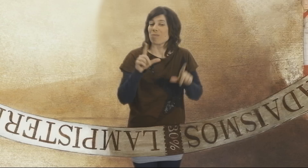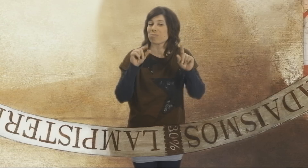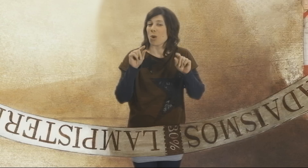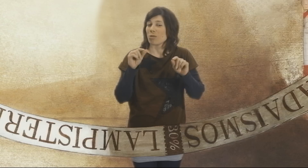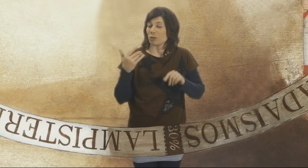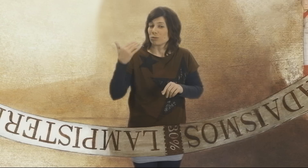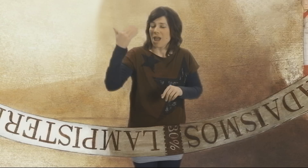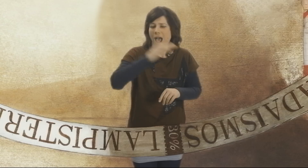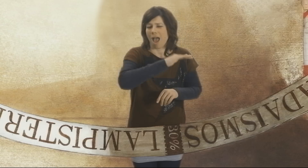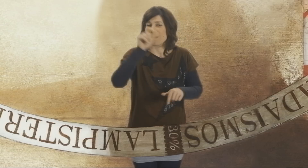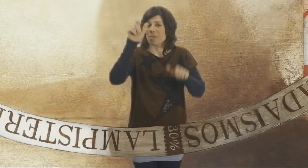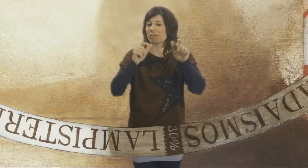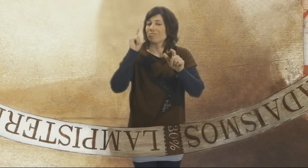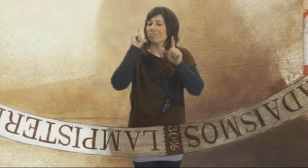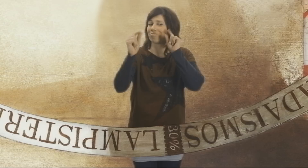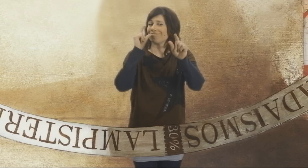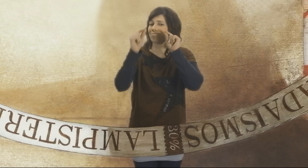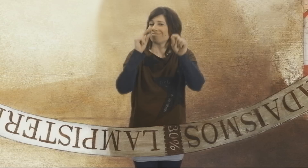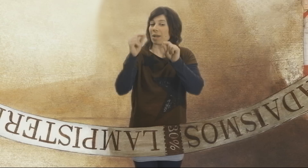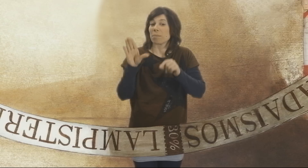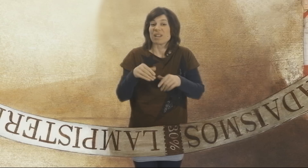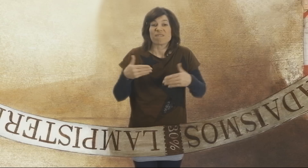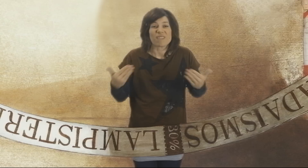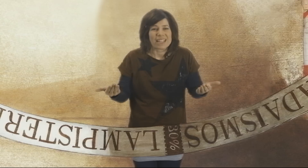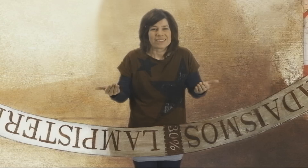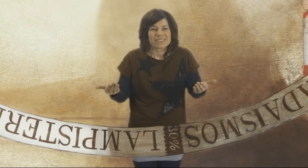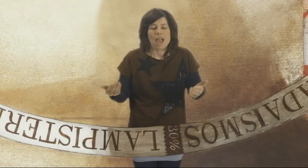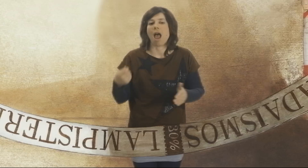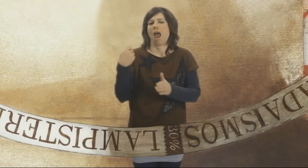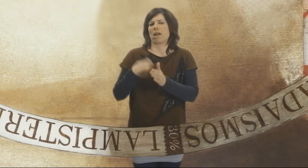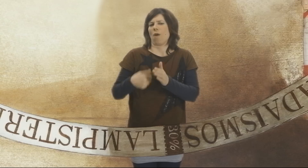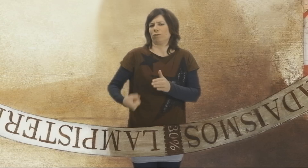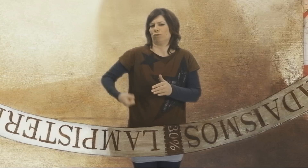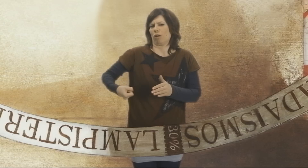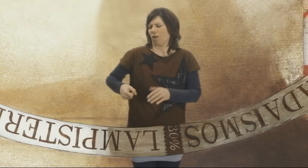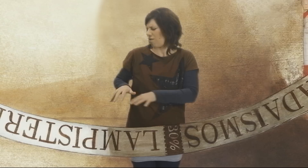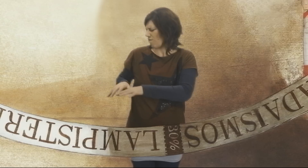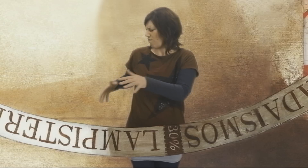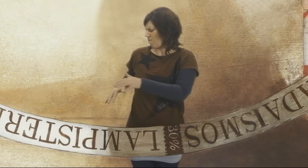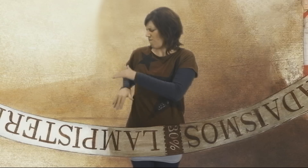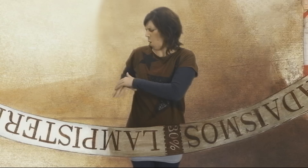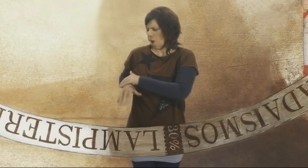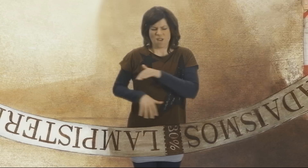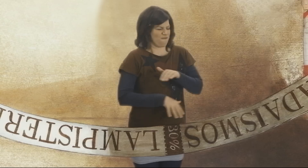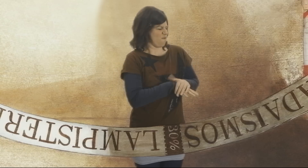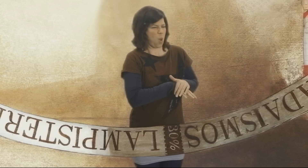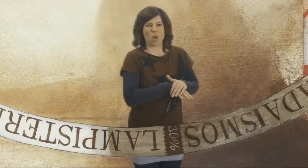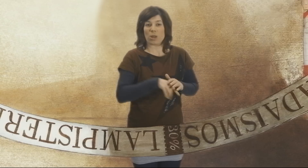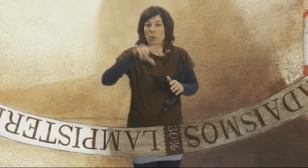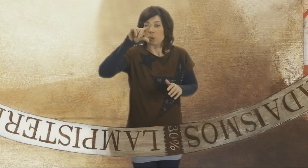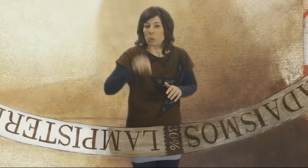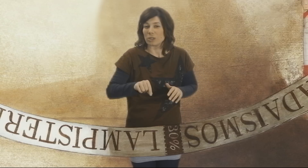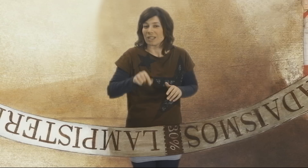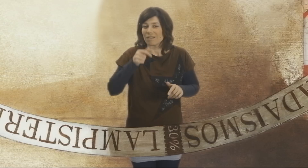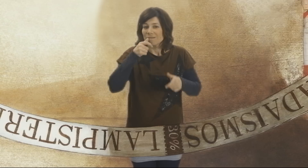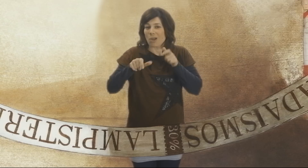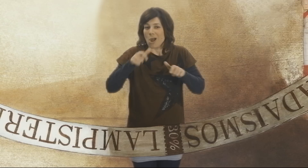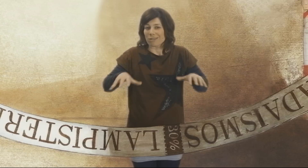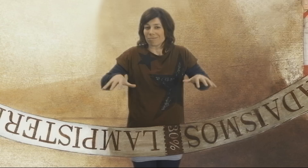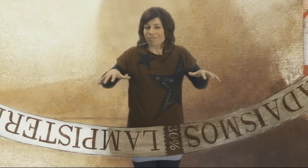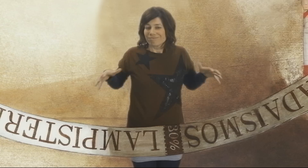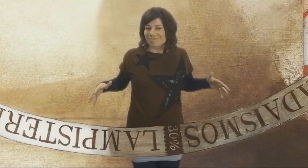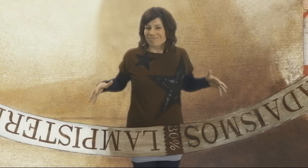You can quite a few cheap words in your shopping bags.